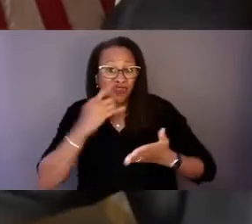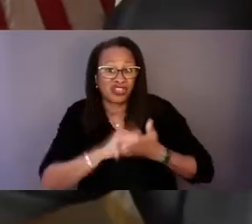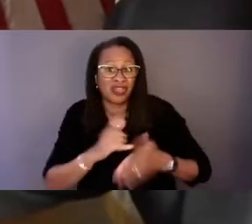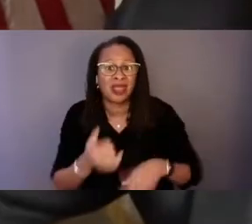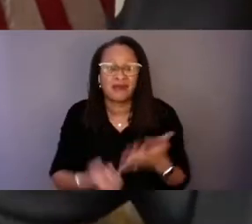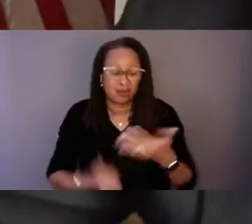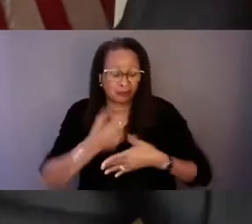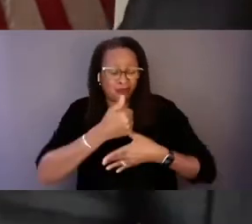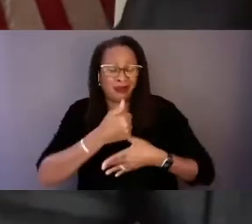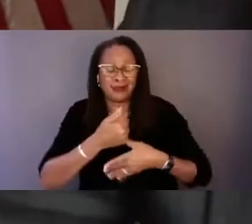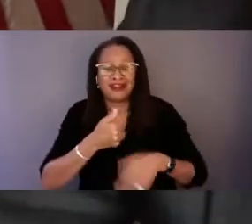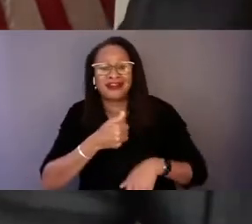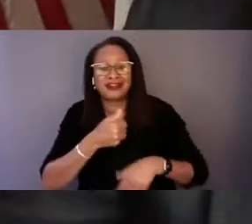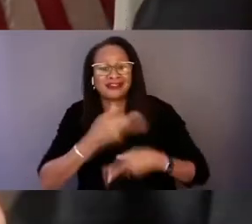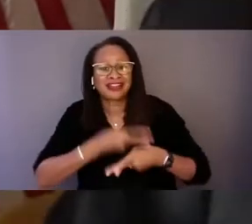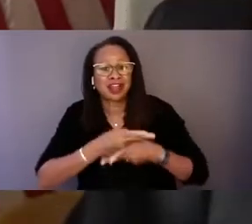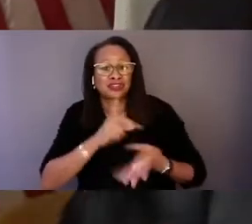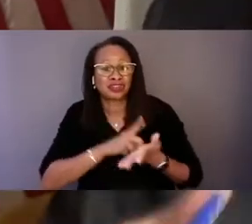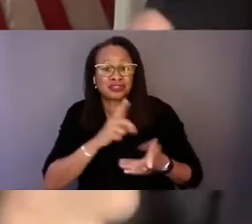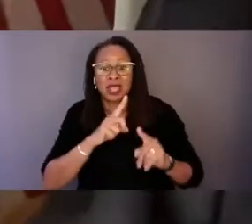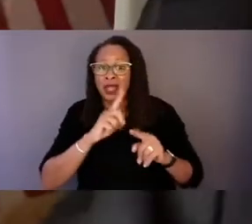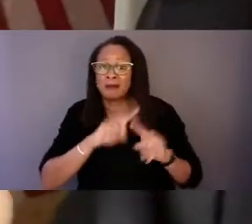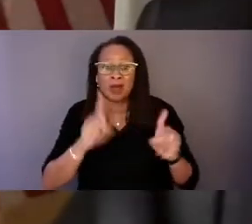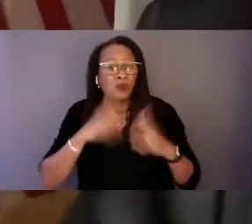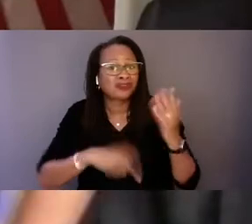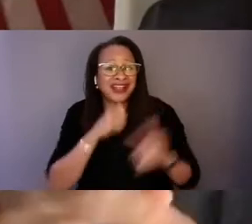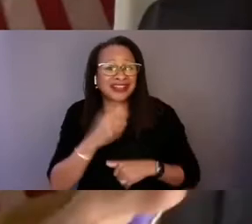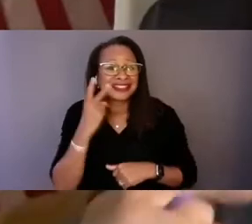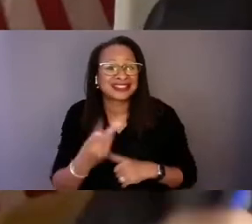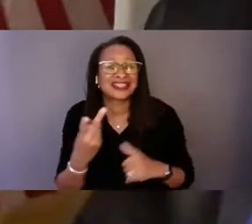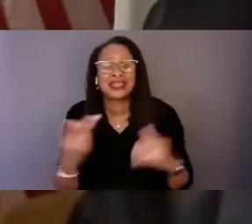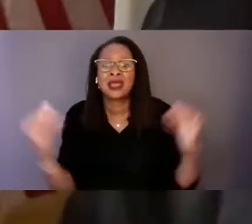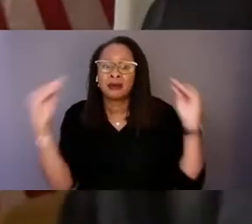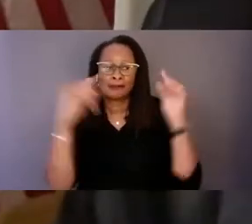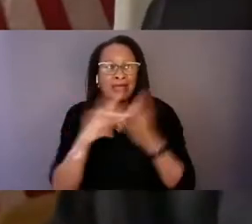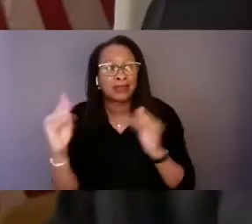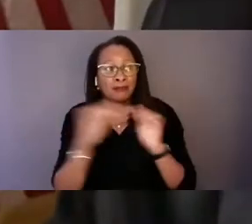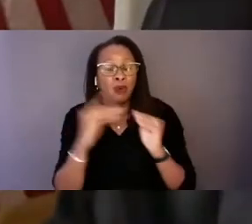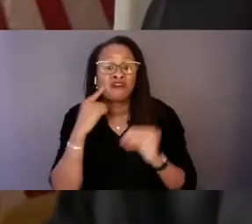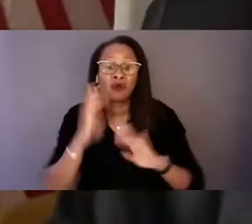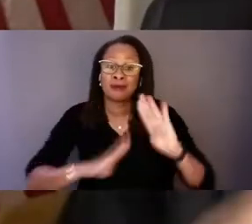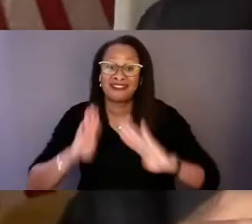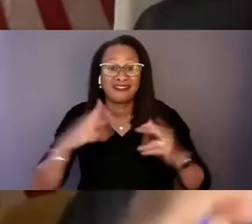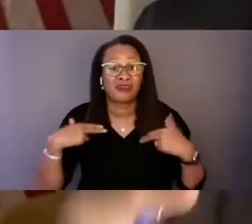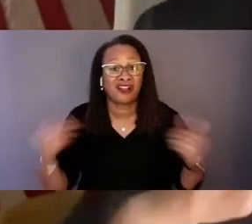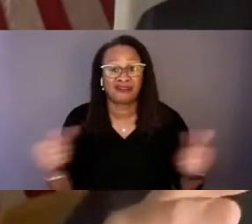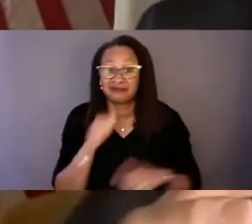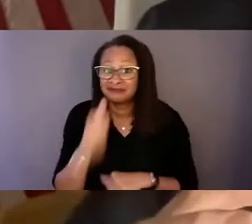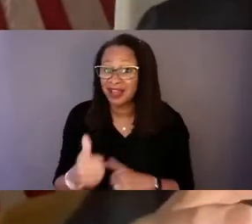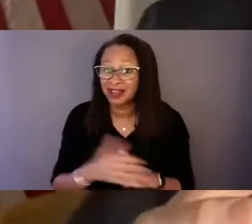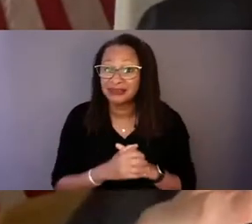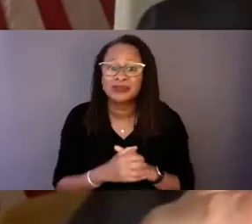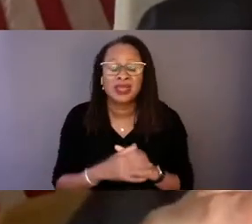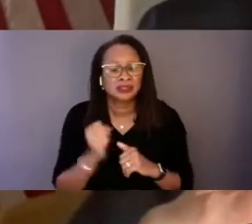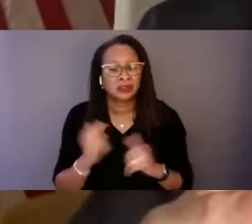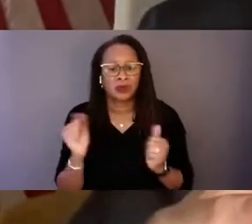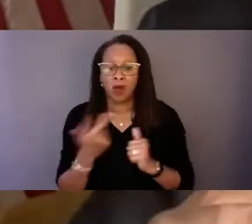but what we're not seeing is them pay more for behavioral health. So all I'm pointing out here, Madhuri,